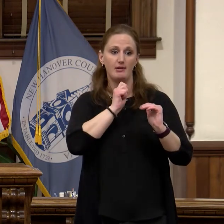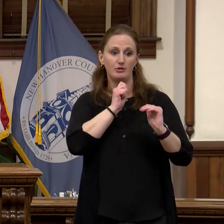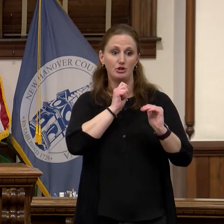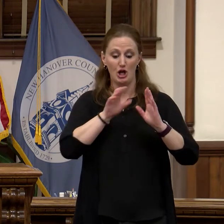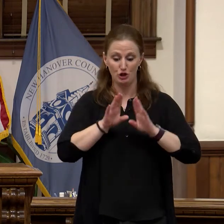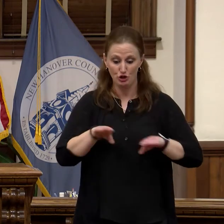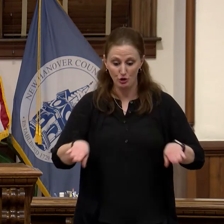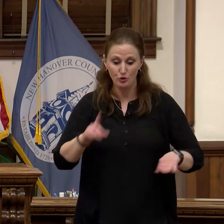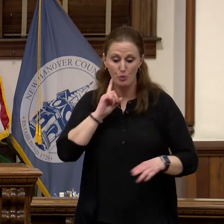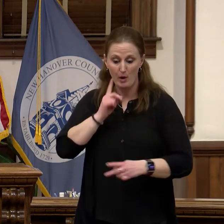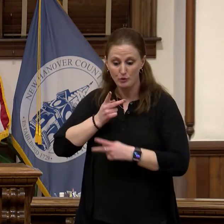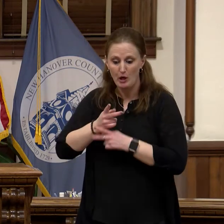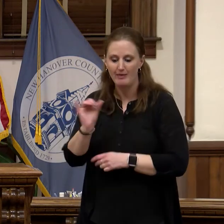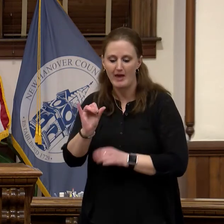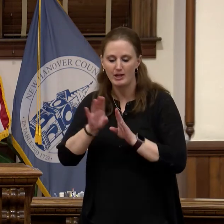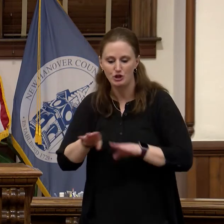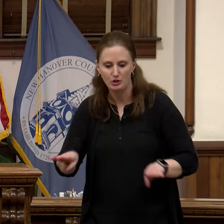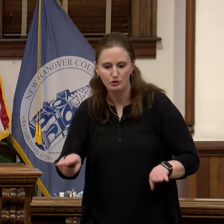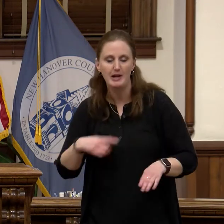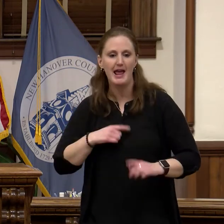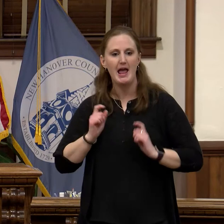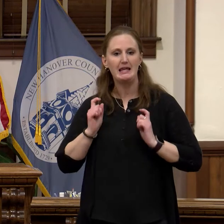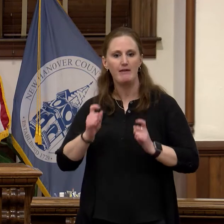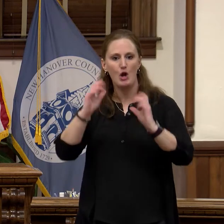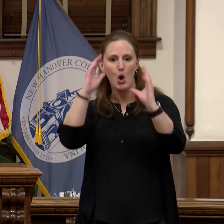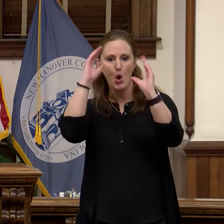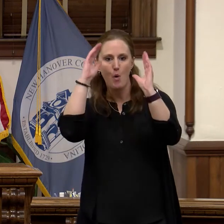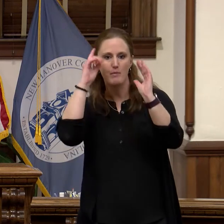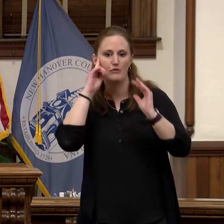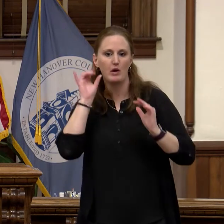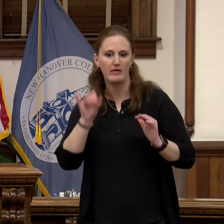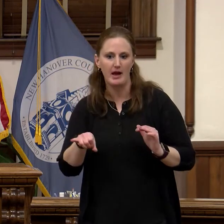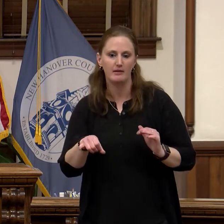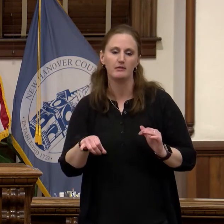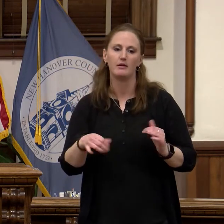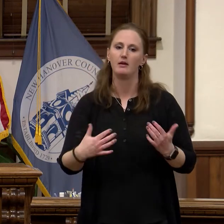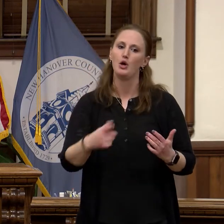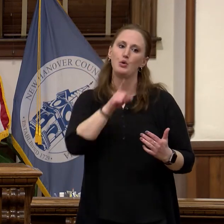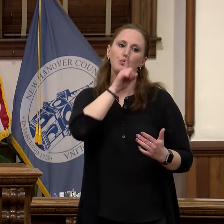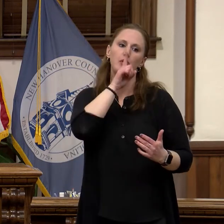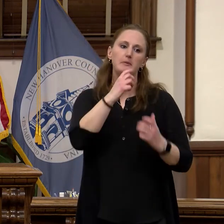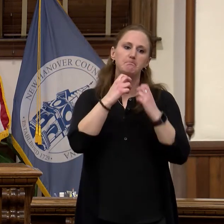I can't thank Judge Corpening enough for his vision and his passion in this